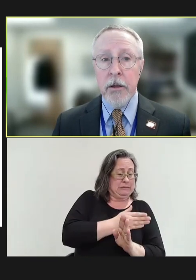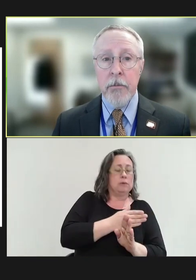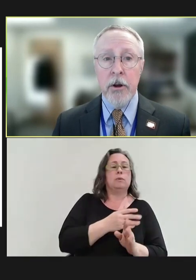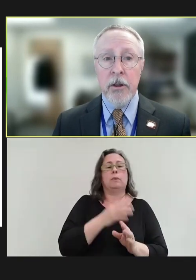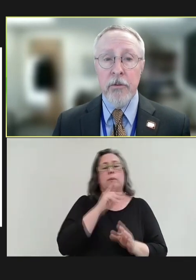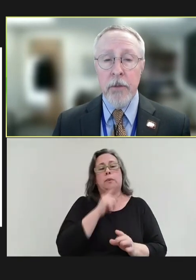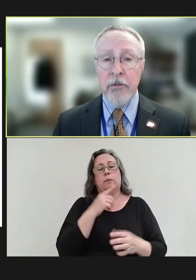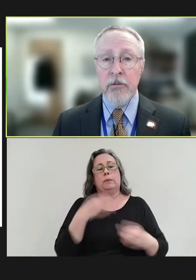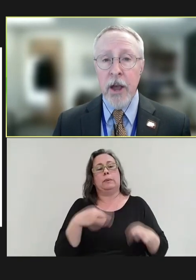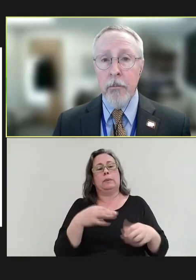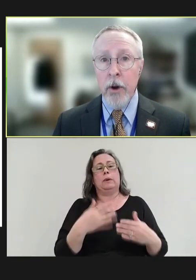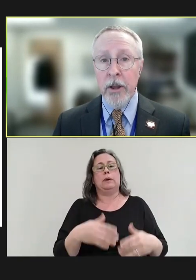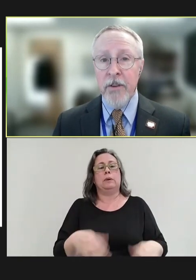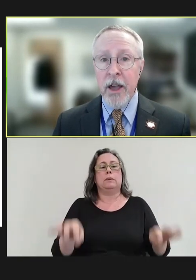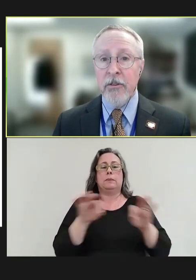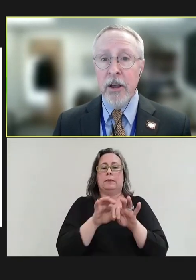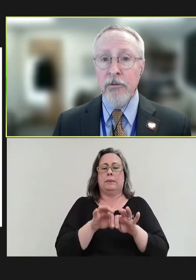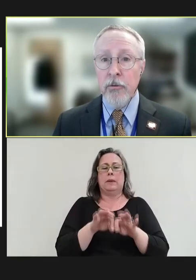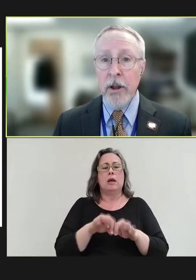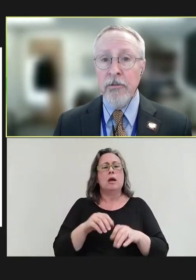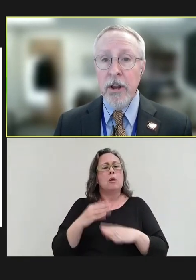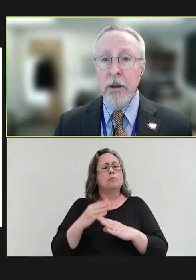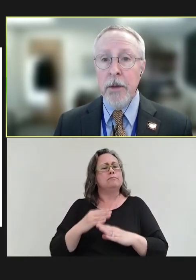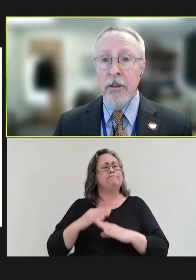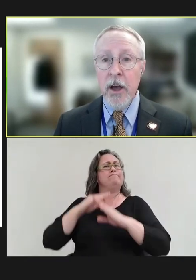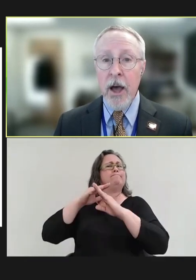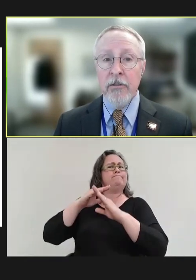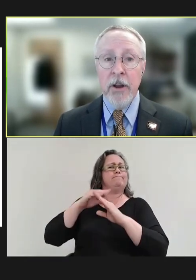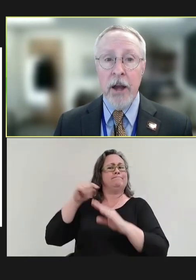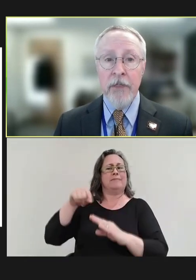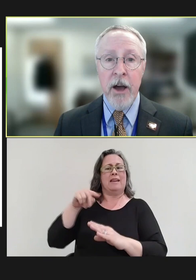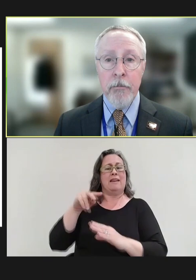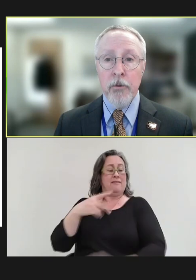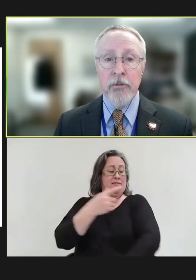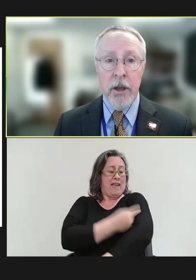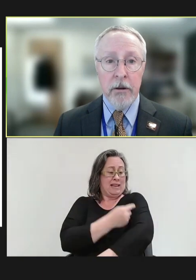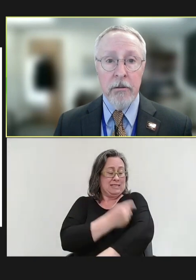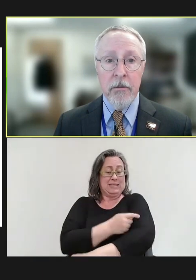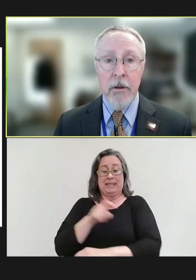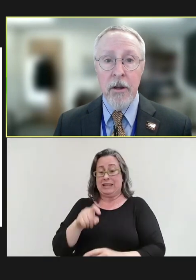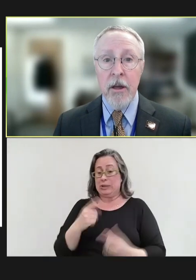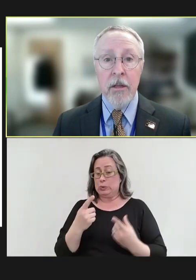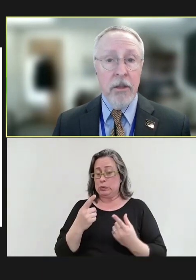communities from measles outbreaks, vaccination rates need to be as high as 95 percent. The